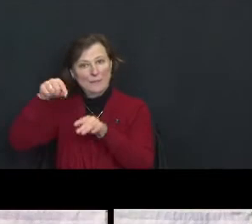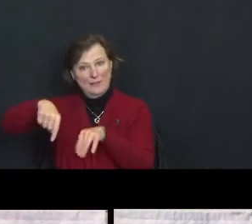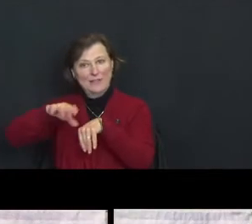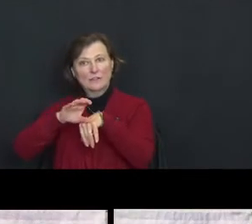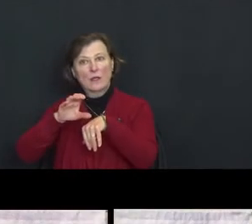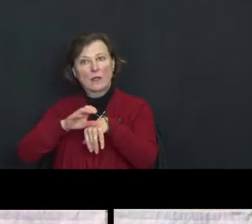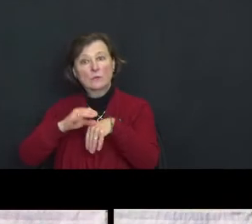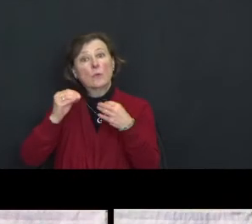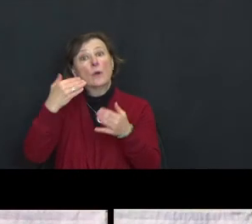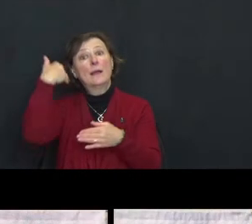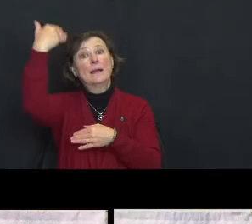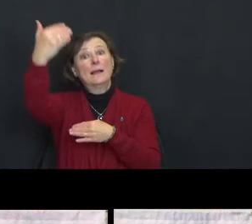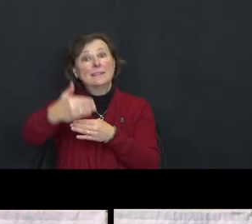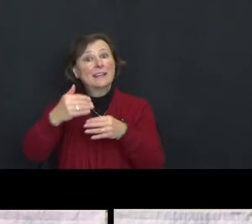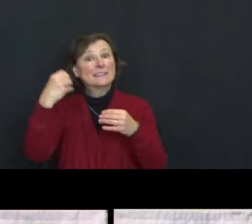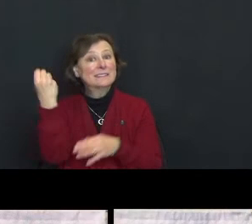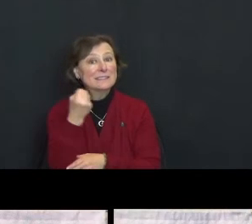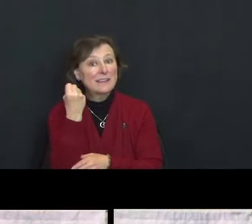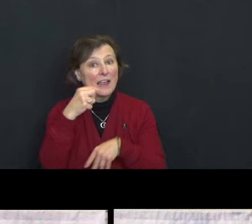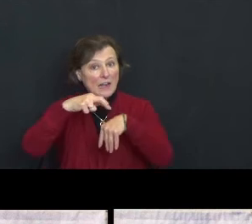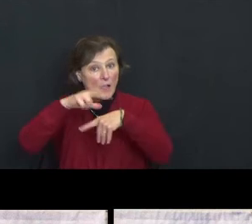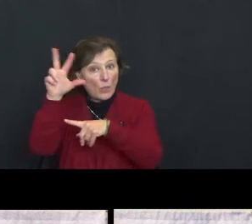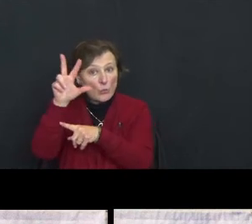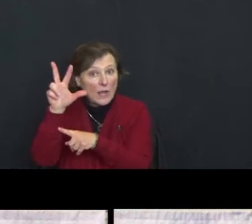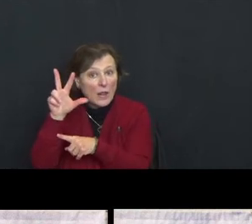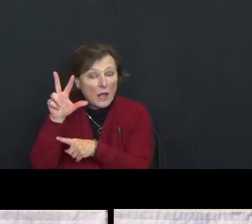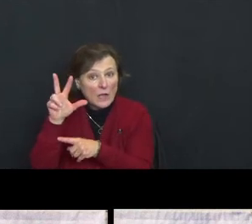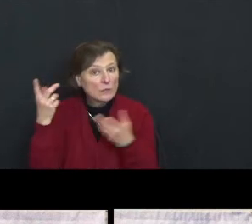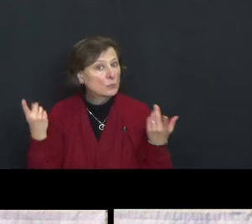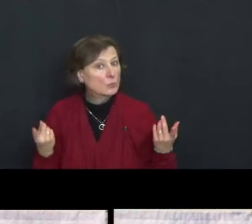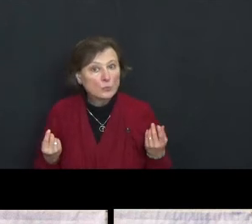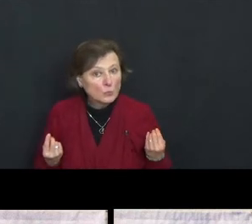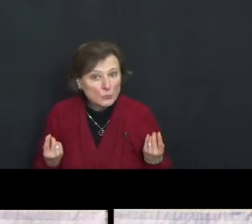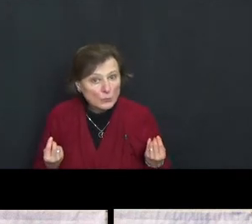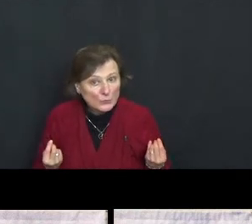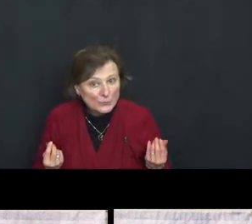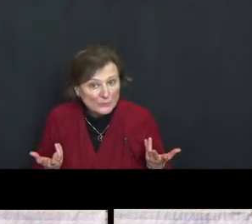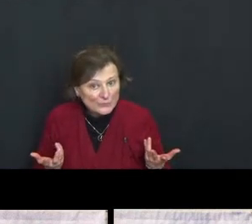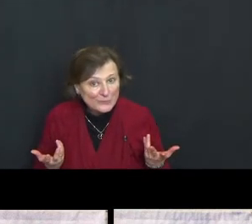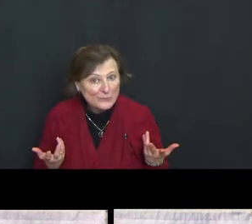So next Saturday at three o'clock what are you going to be doing?